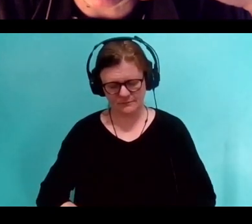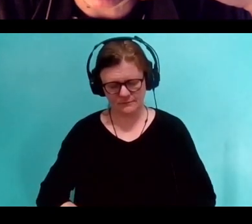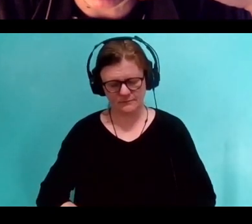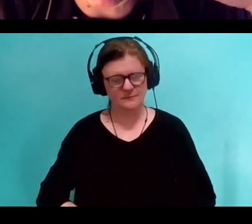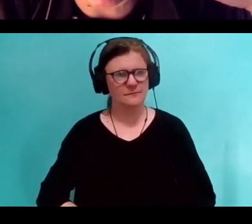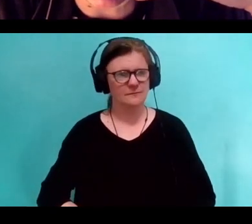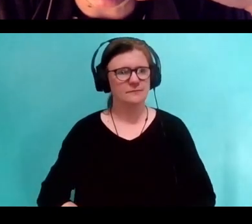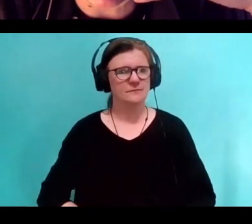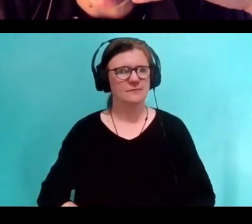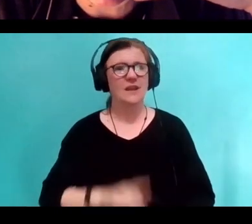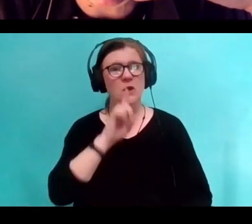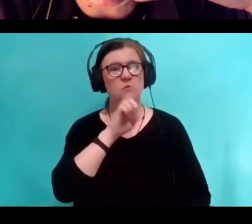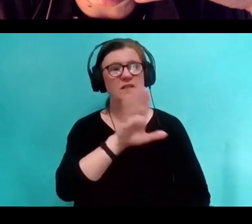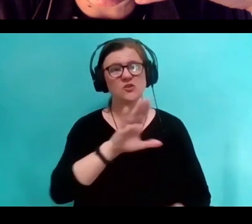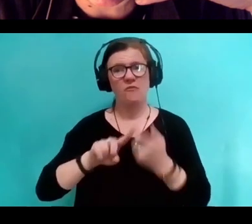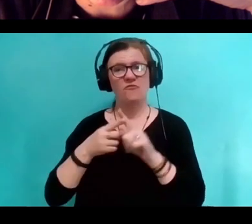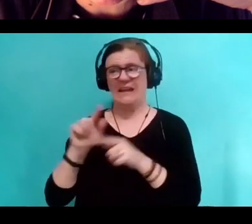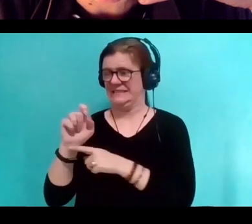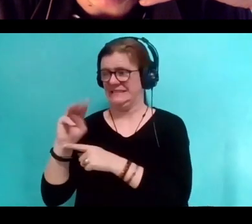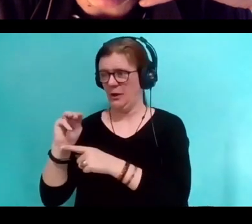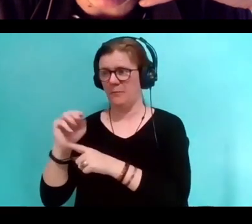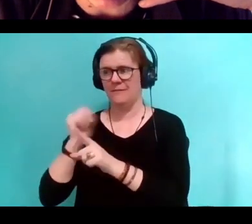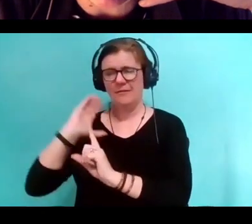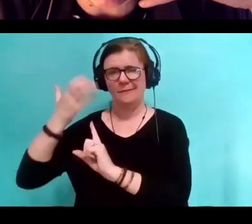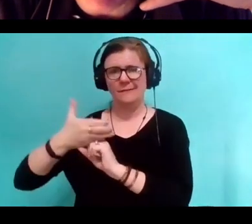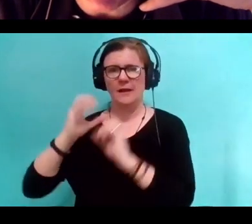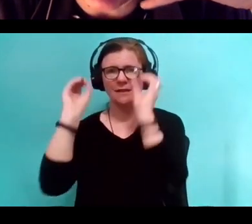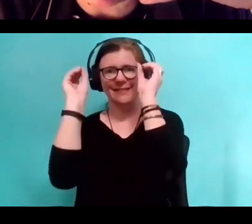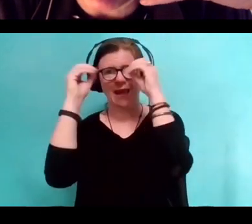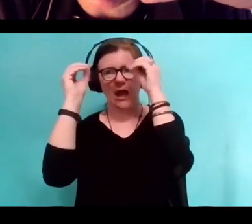is the familiar of Athena, the goddess of wisdom.